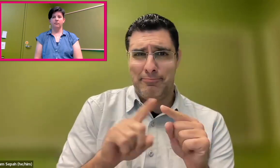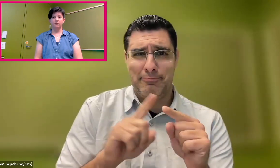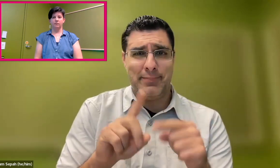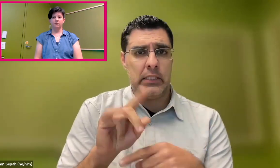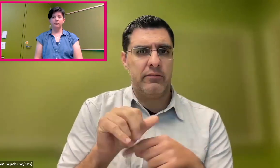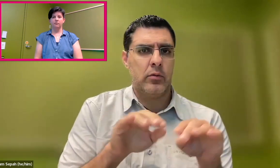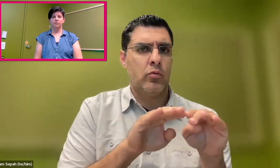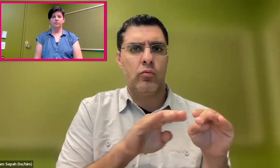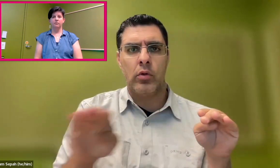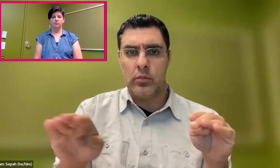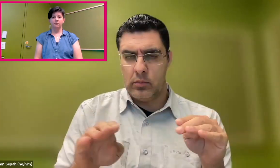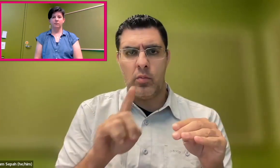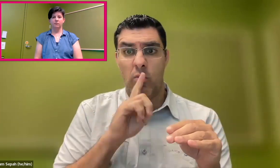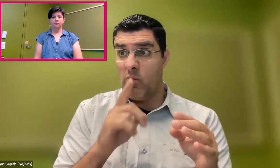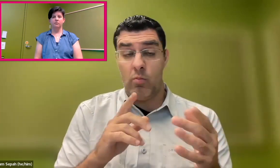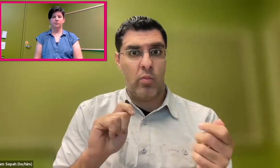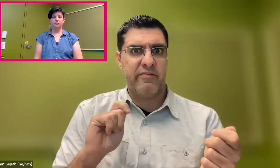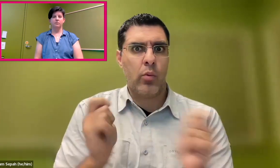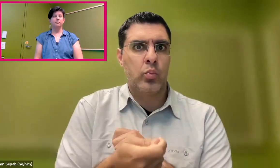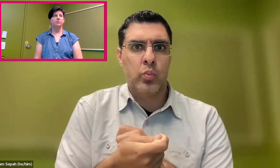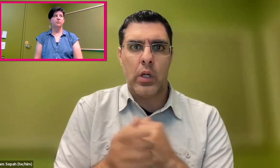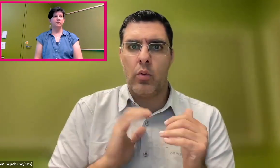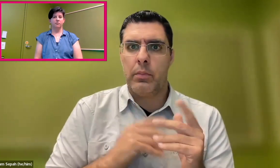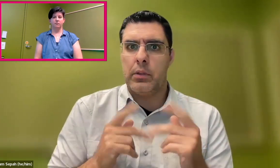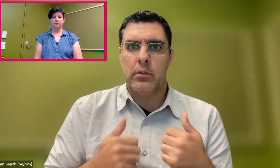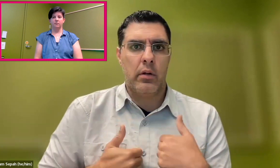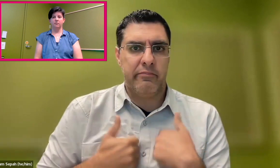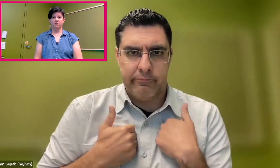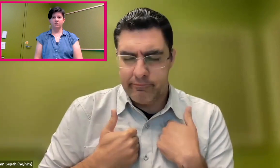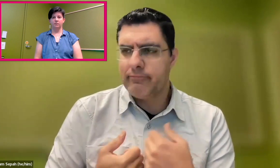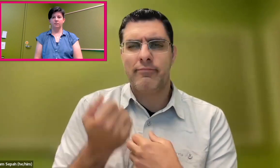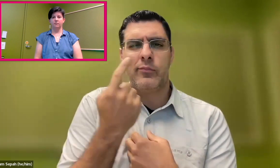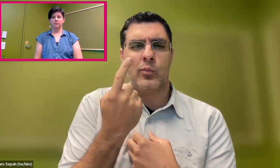voice assistance available, and this is